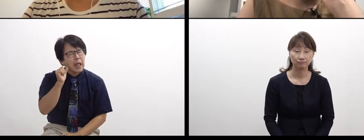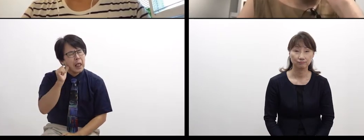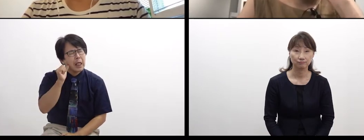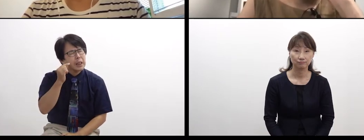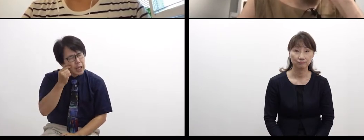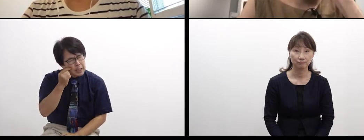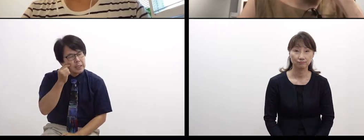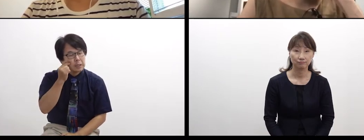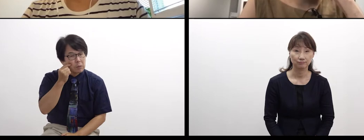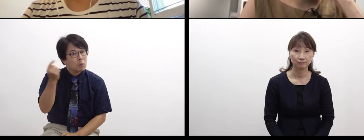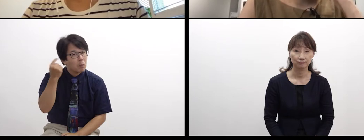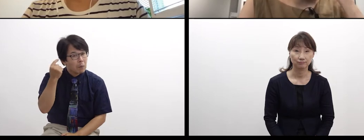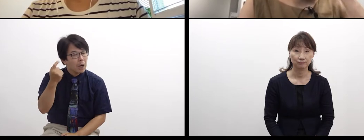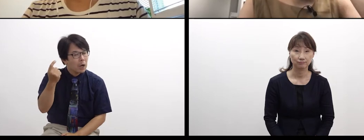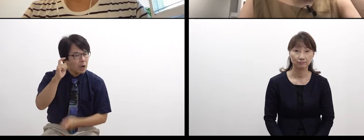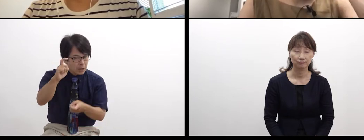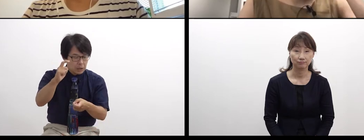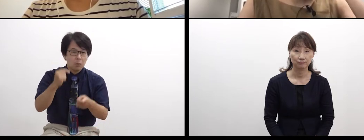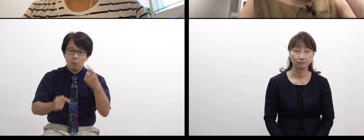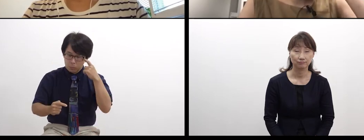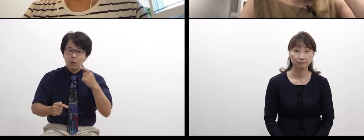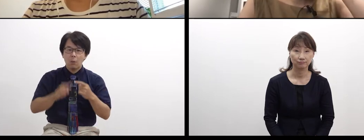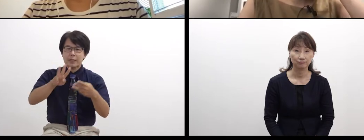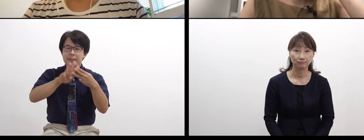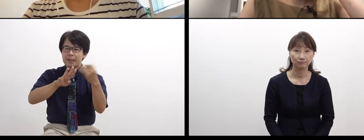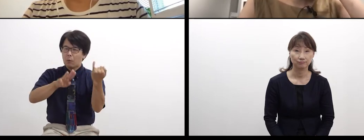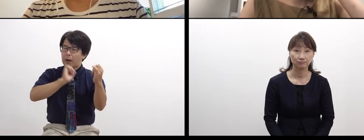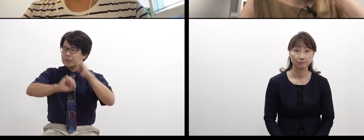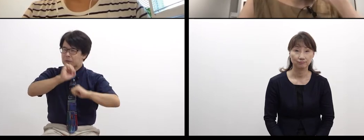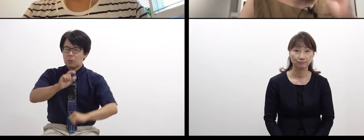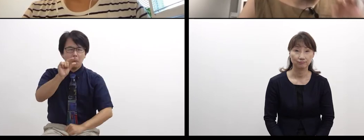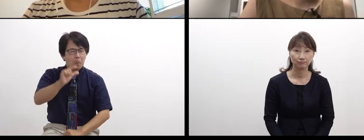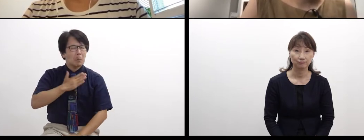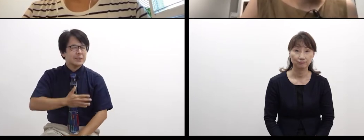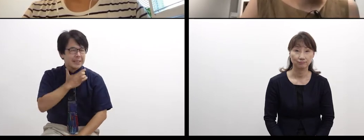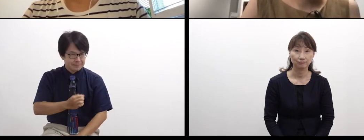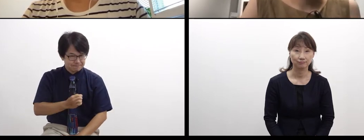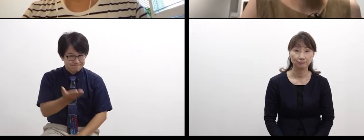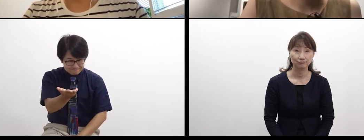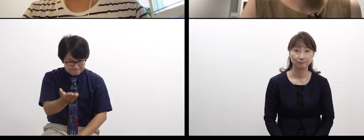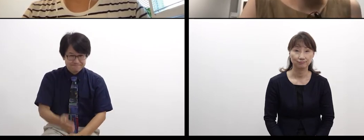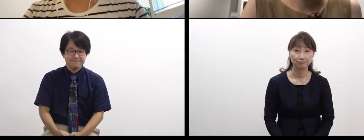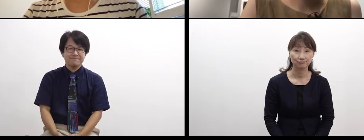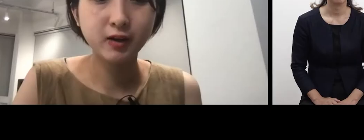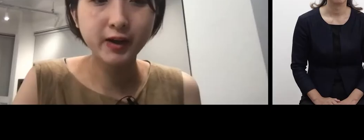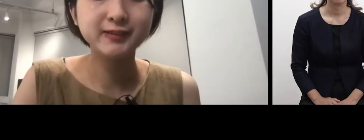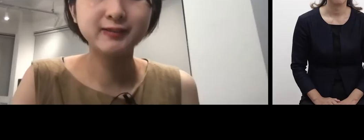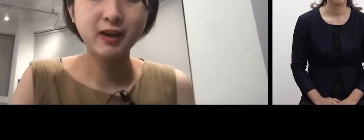Including that point, please tell us about your activities.